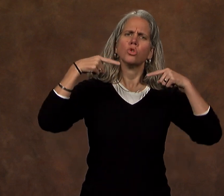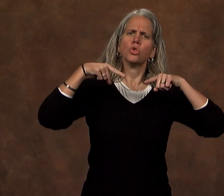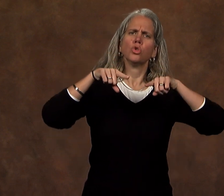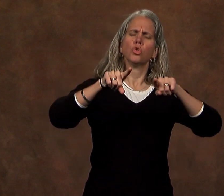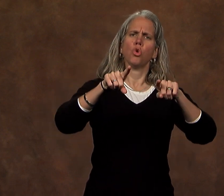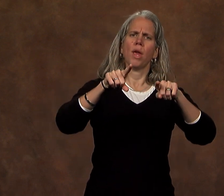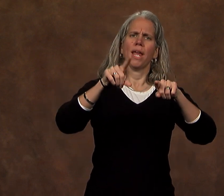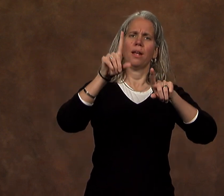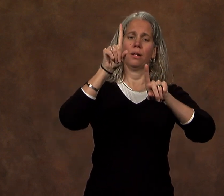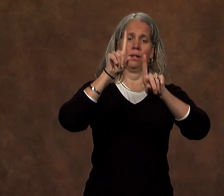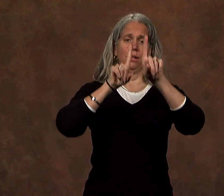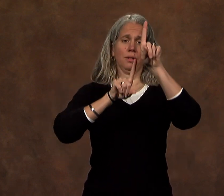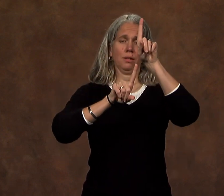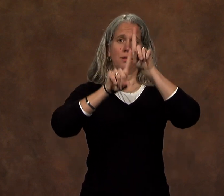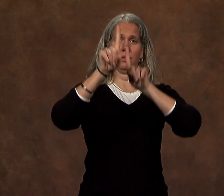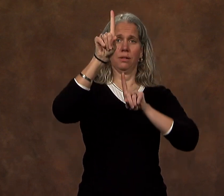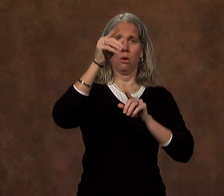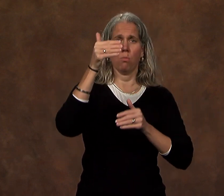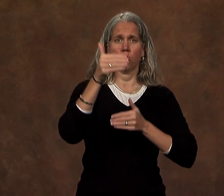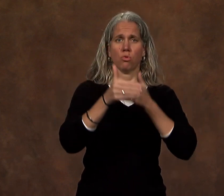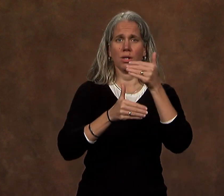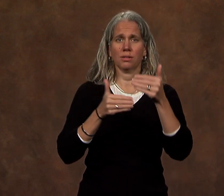During this transition process,